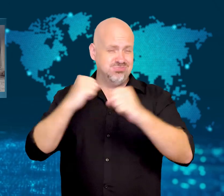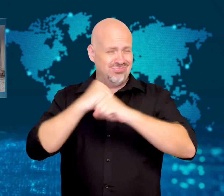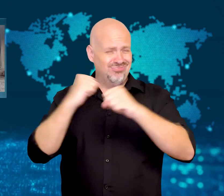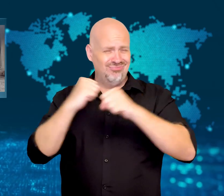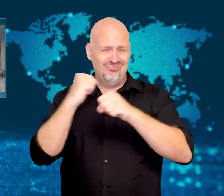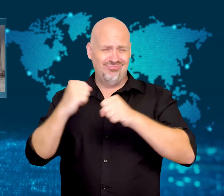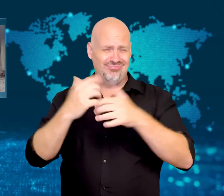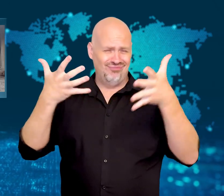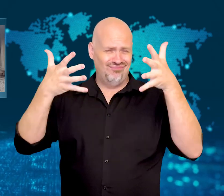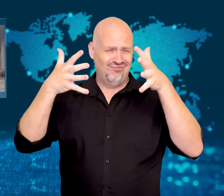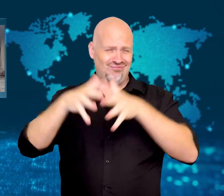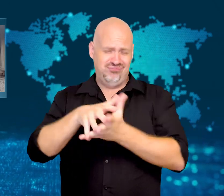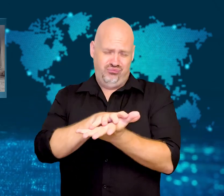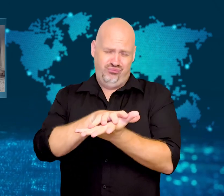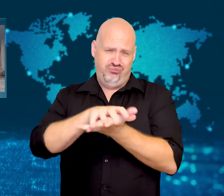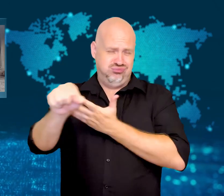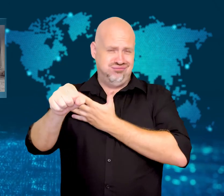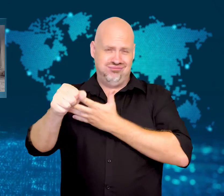and destruction.